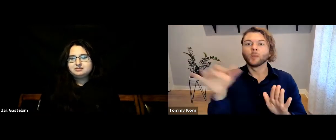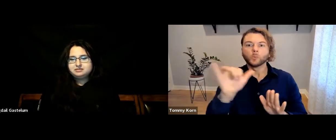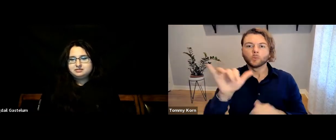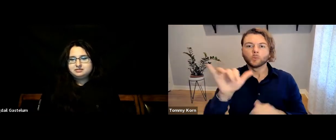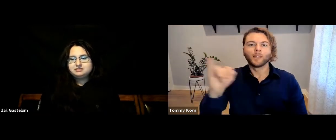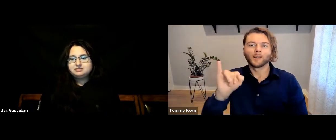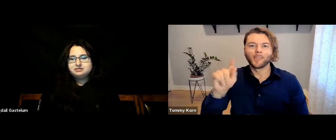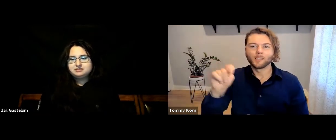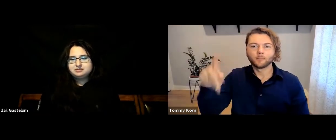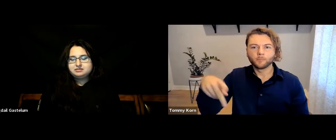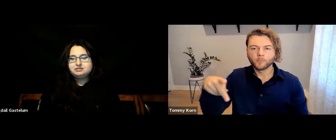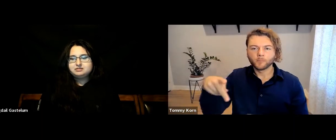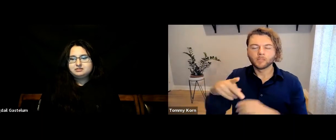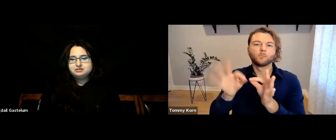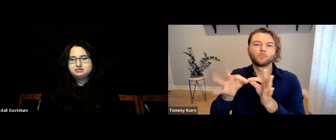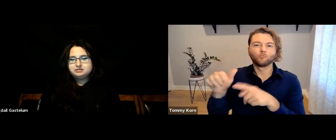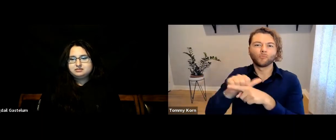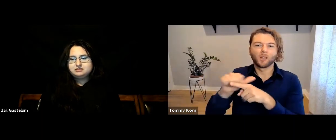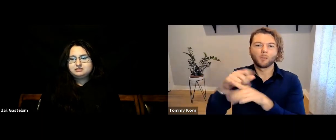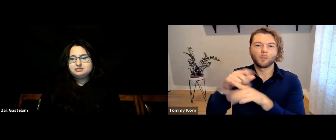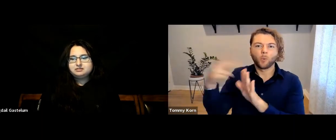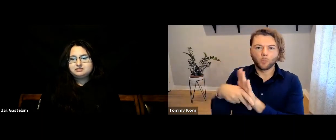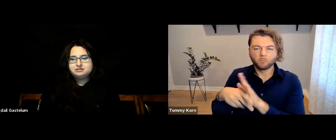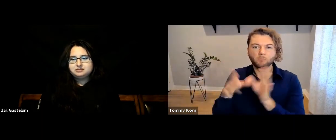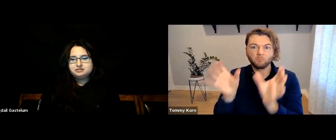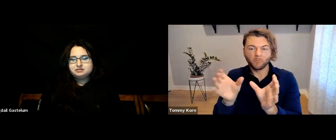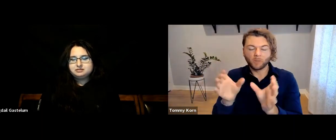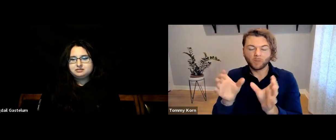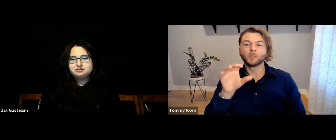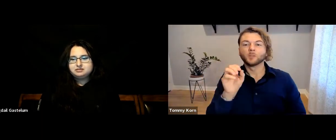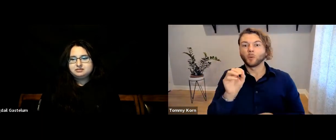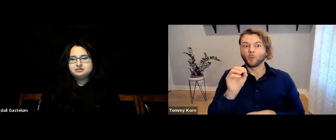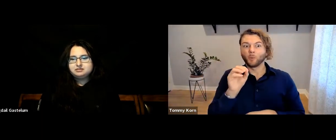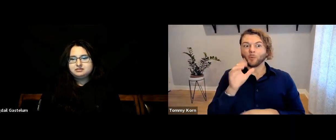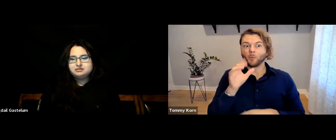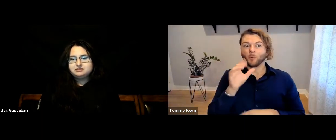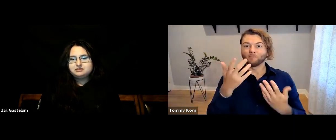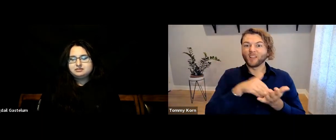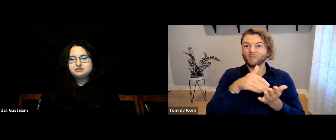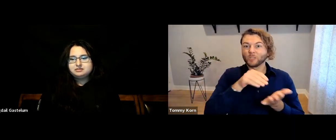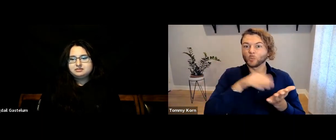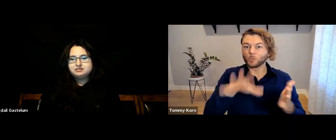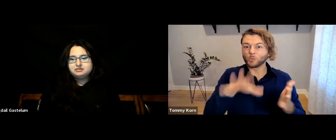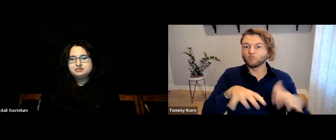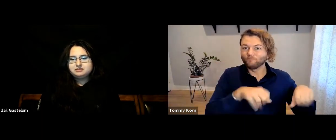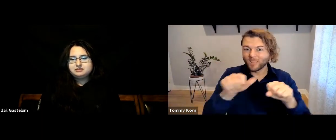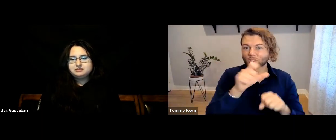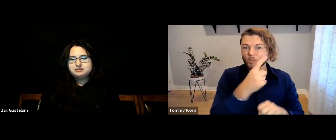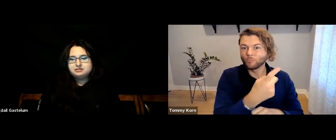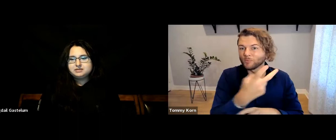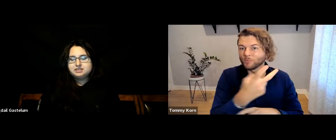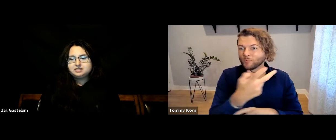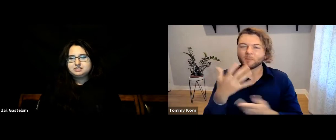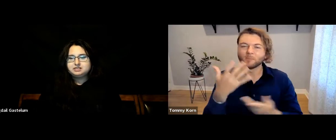and we also offer an interpreter training program (ITP). So, a student will complete our four levels of ASL classes,